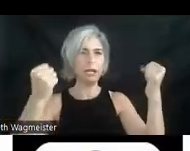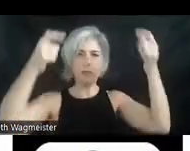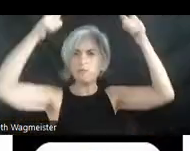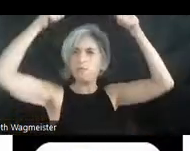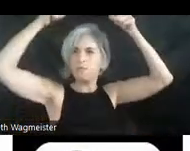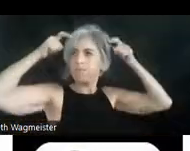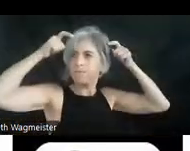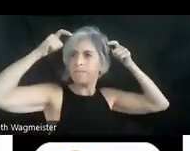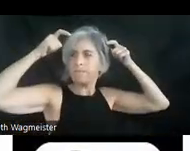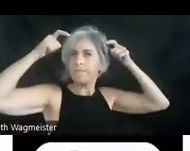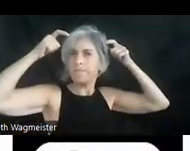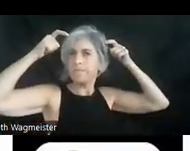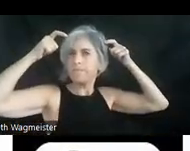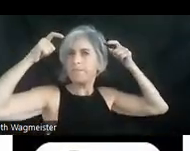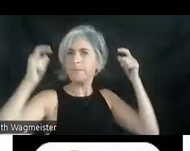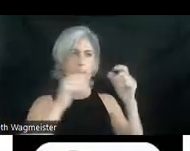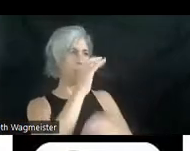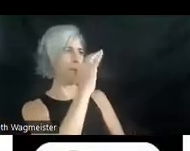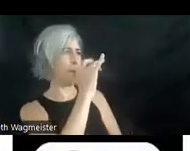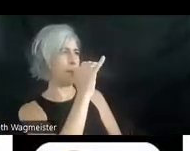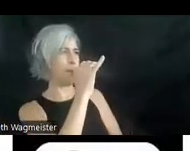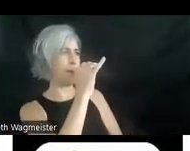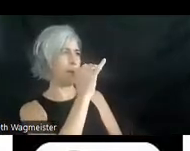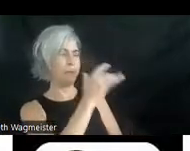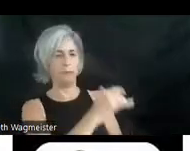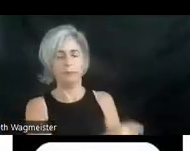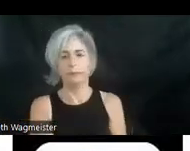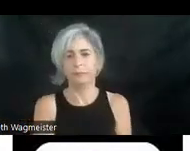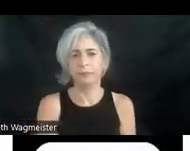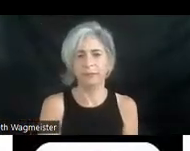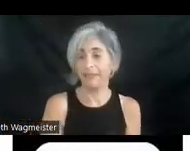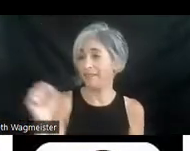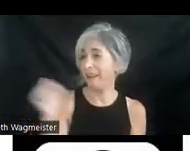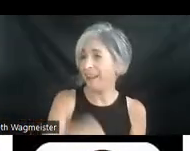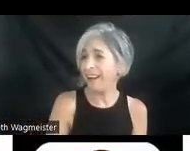and gold and the king of strength with new crown atop his head.